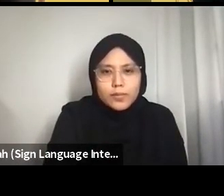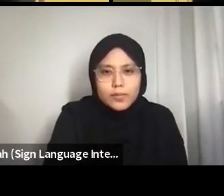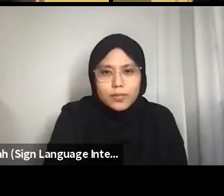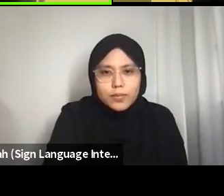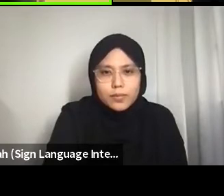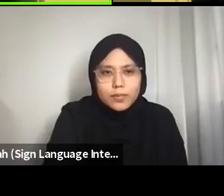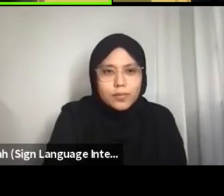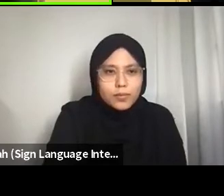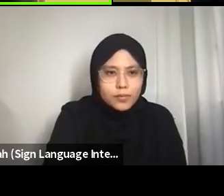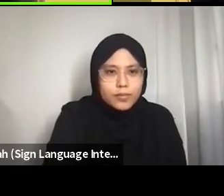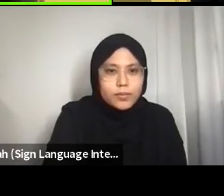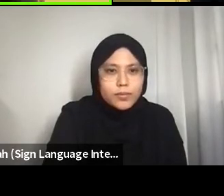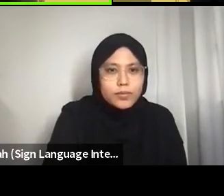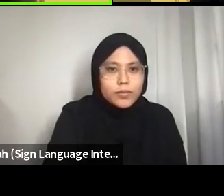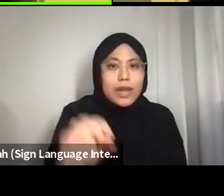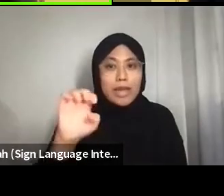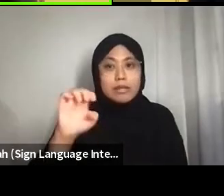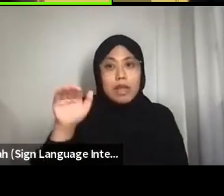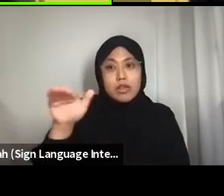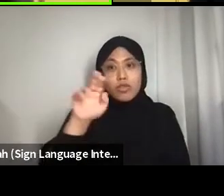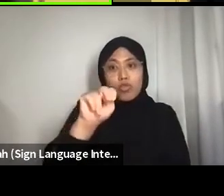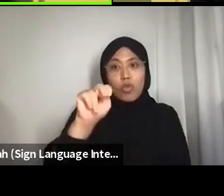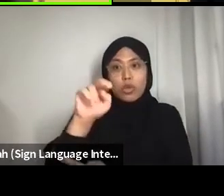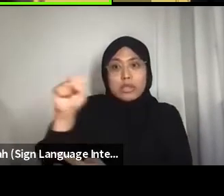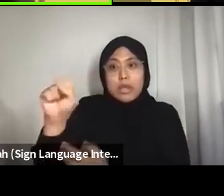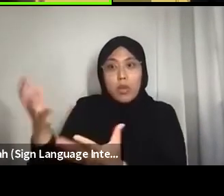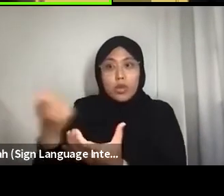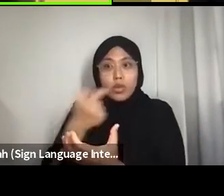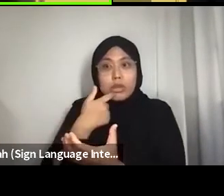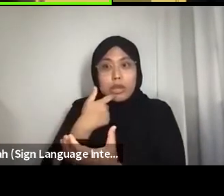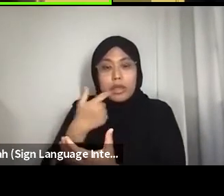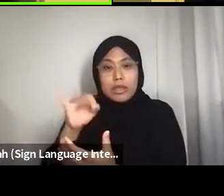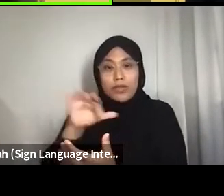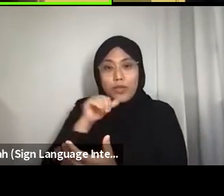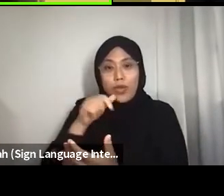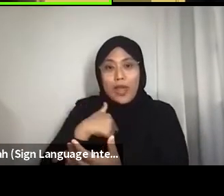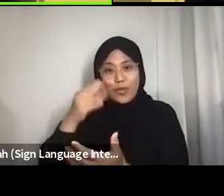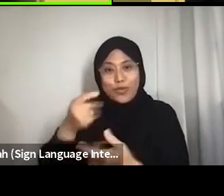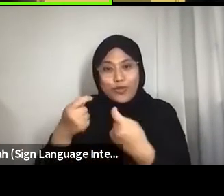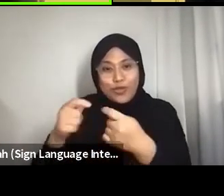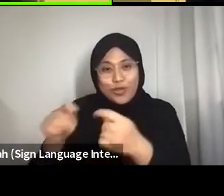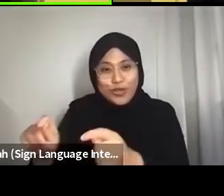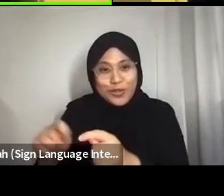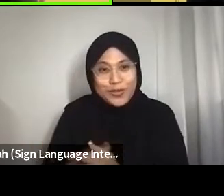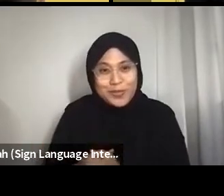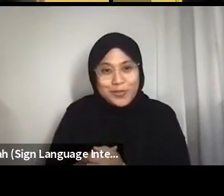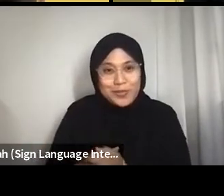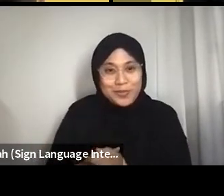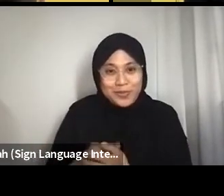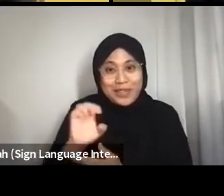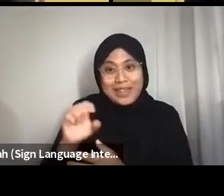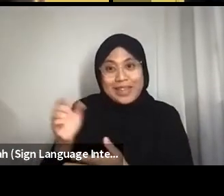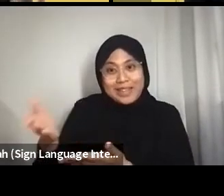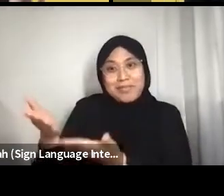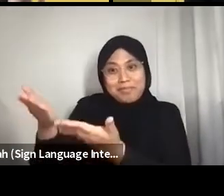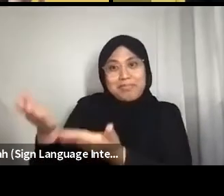(Esther) Do nor and Serina want to say anything? If not I’ll try. (Angelia) Go ahead, Esther.